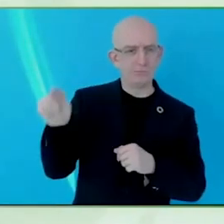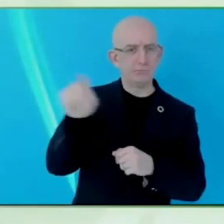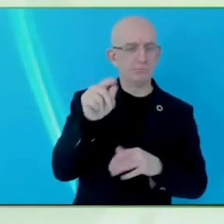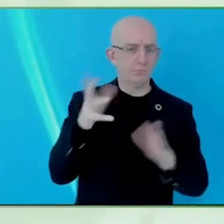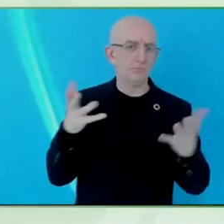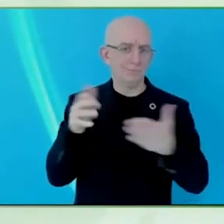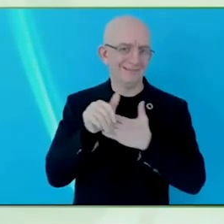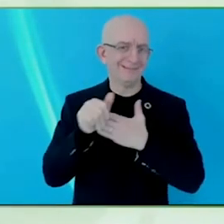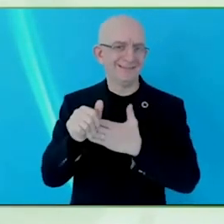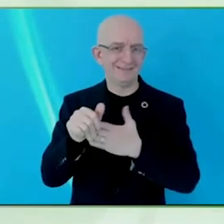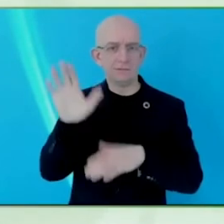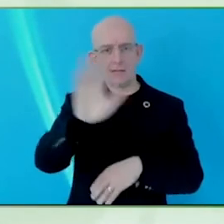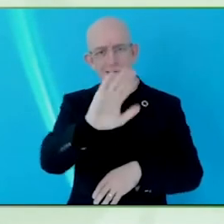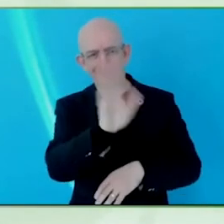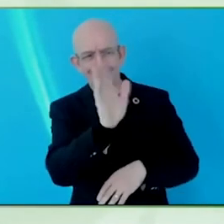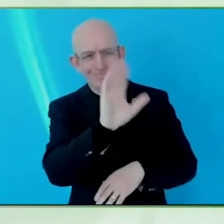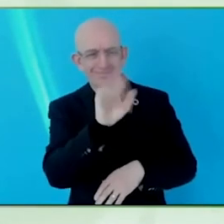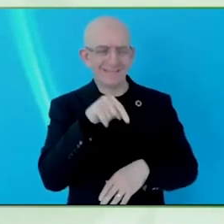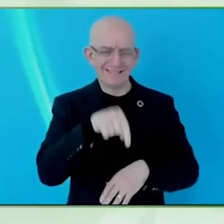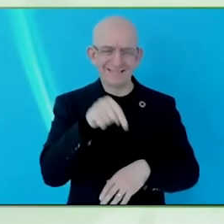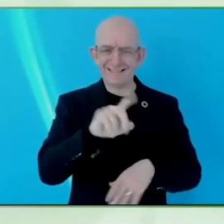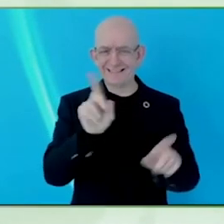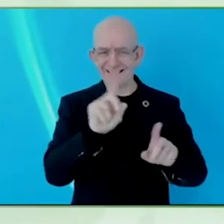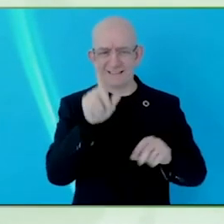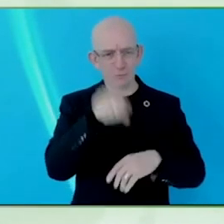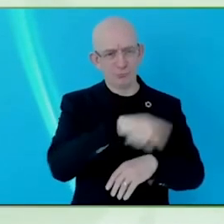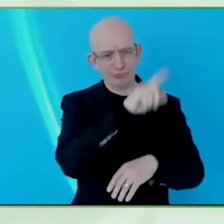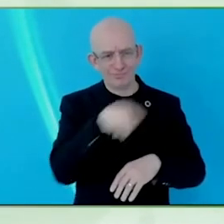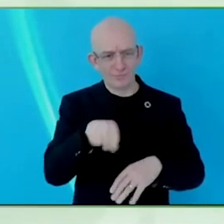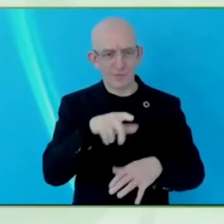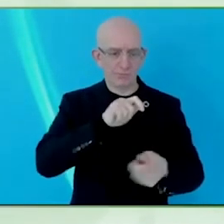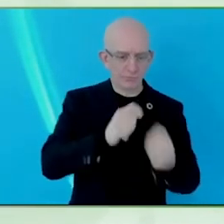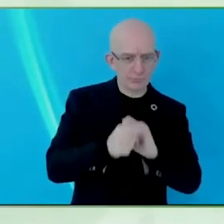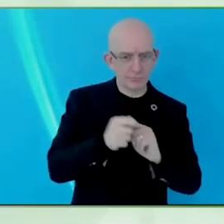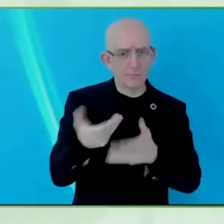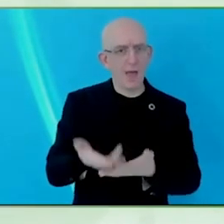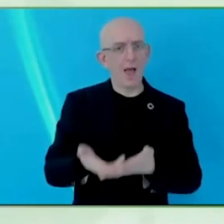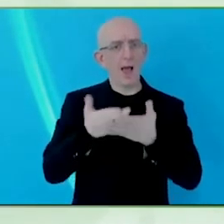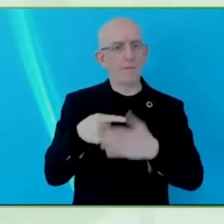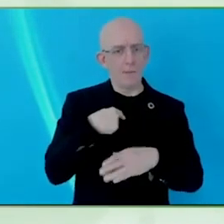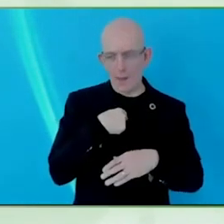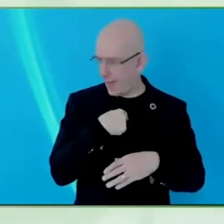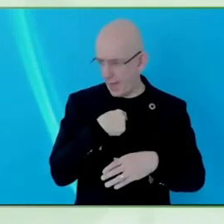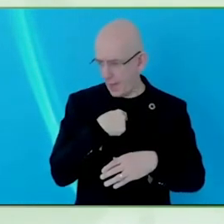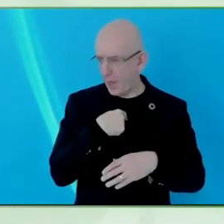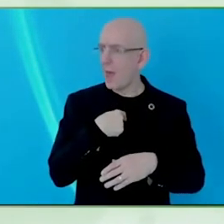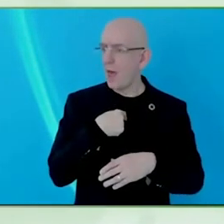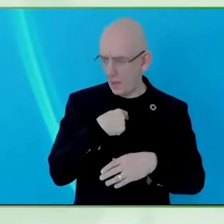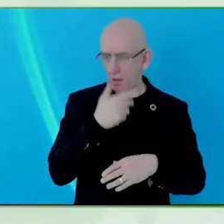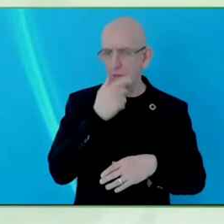saying where are we getting this wrong and where is it difficult? Either people coming to the support site or community leaders